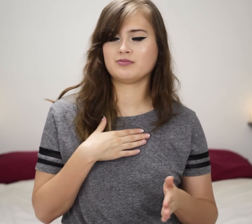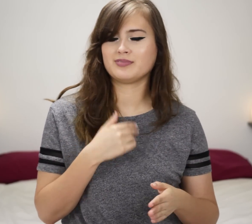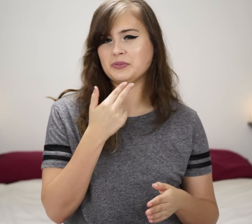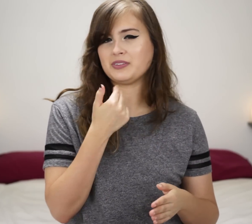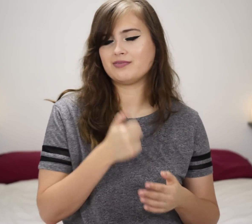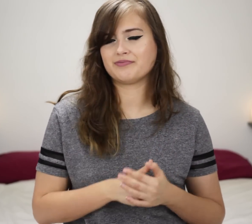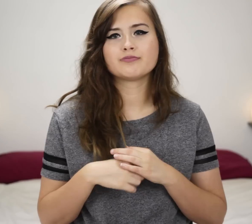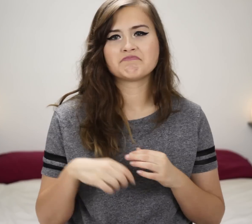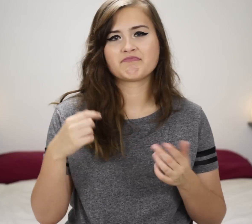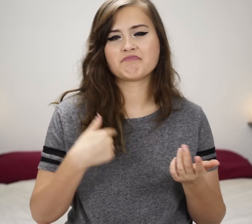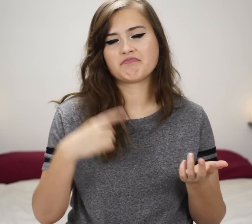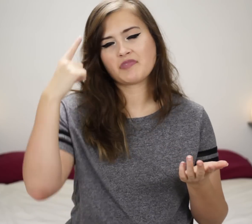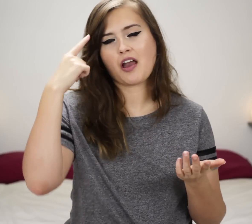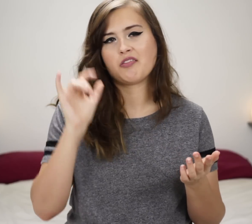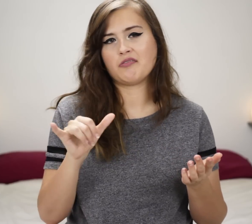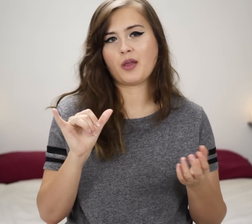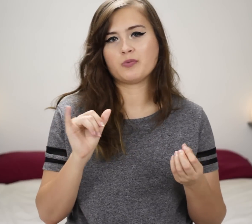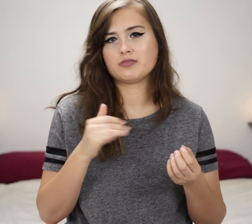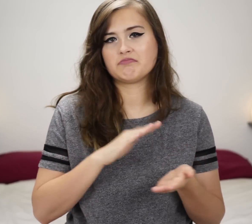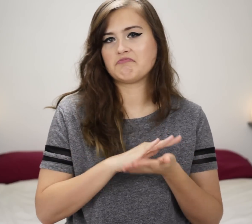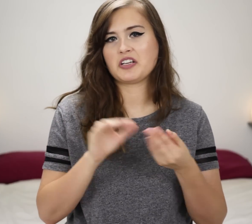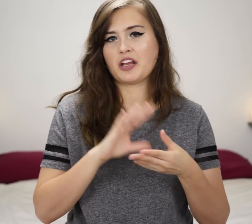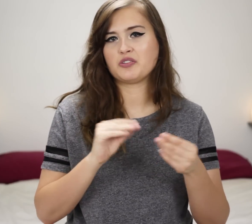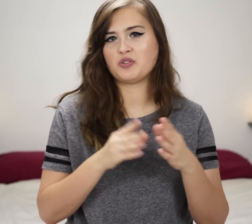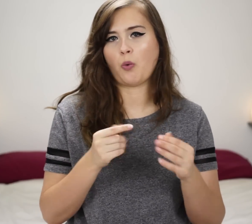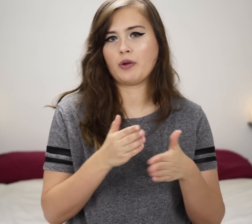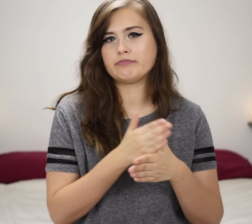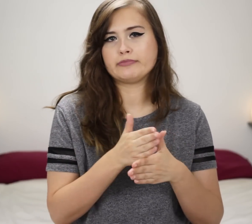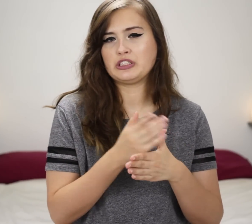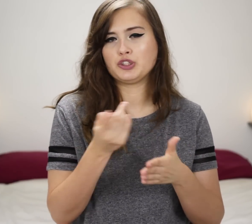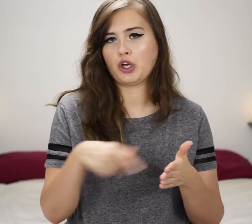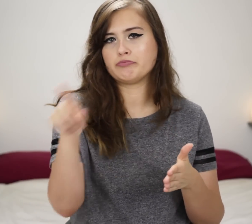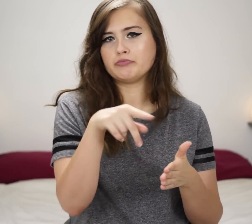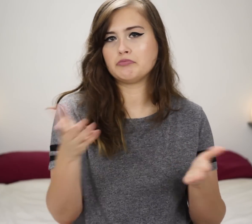It was cute. I think that was a nice story to share with you all.